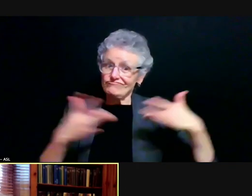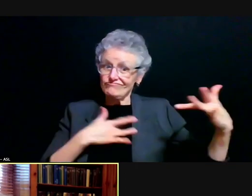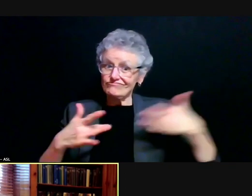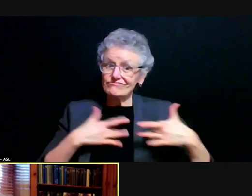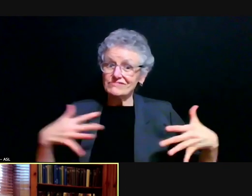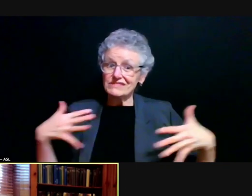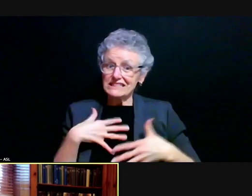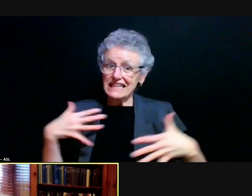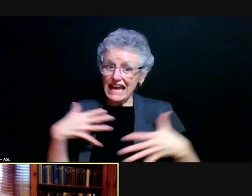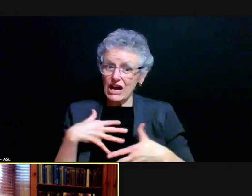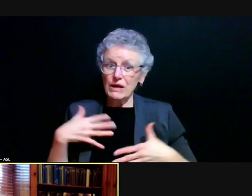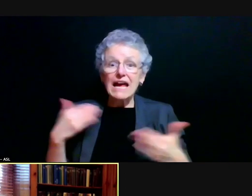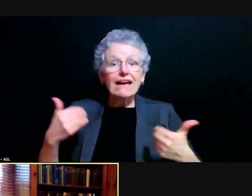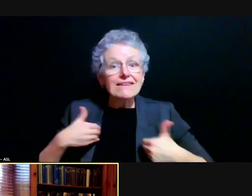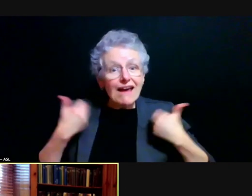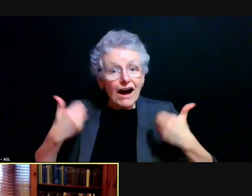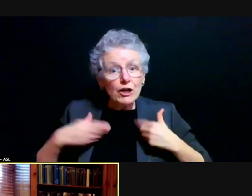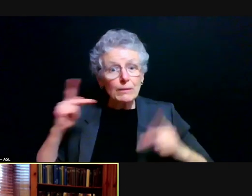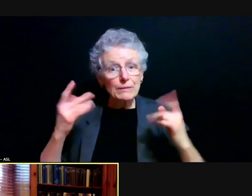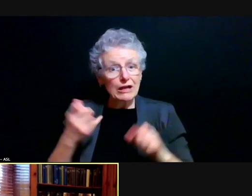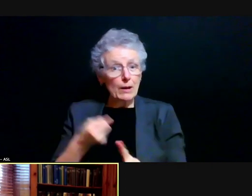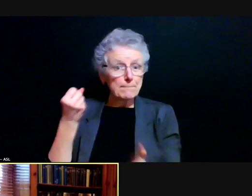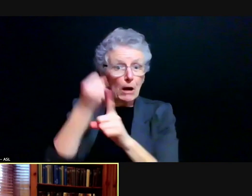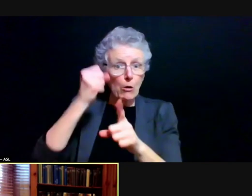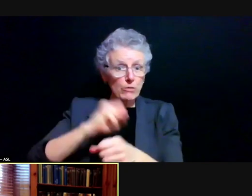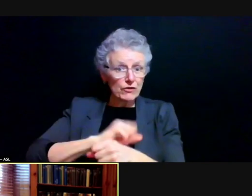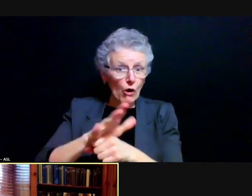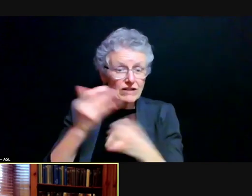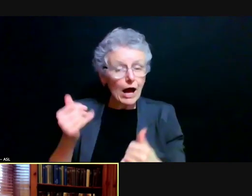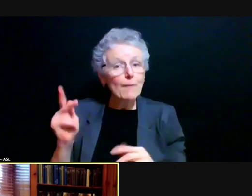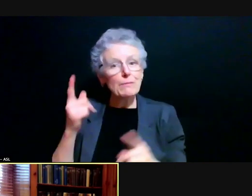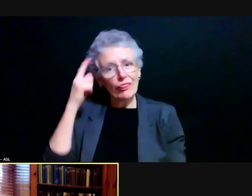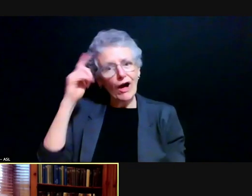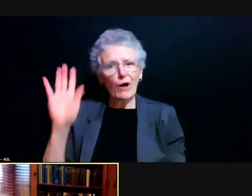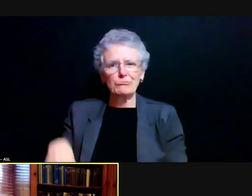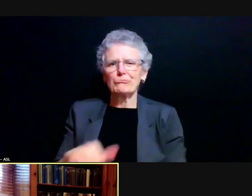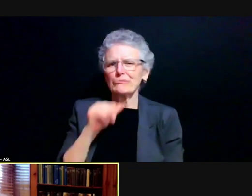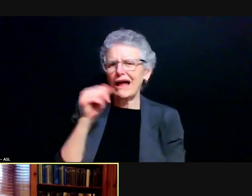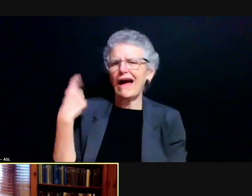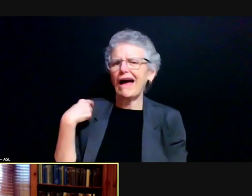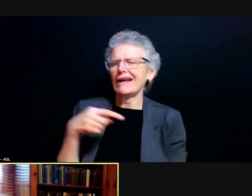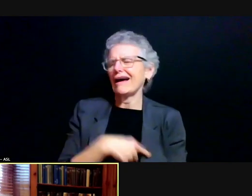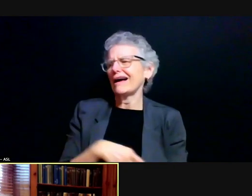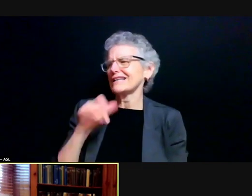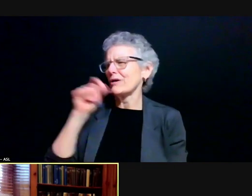It's younger people. So those of us that thought, you know, not us, don't worry. You have to worry.